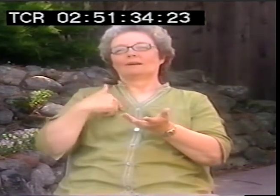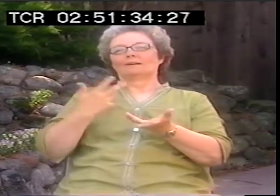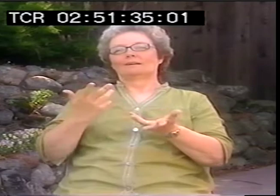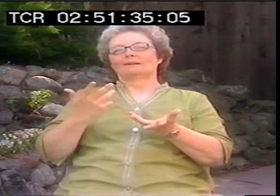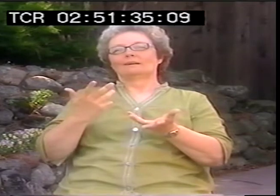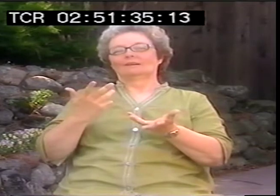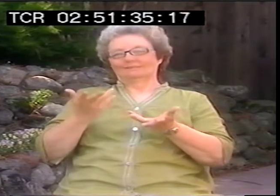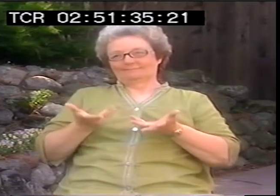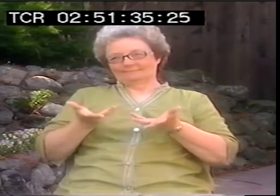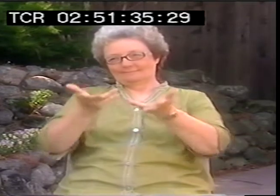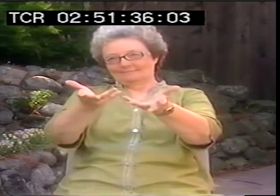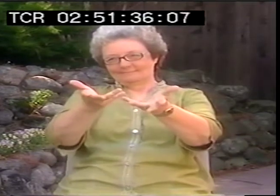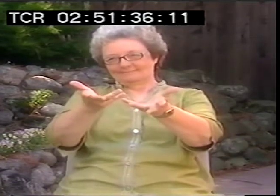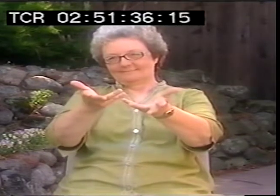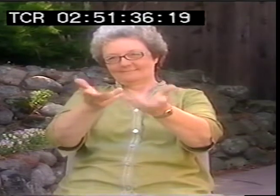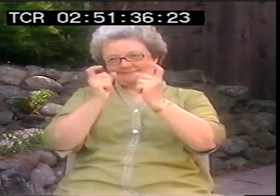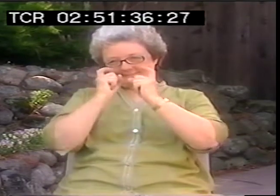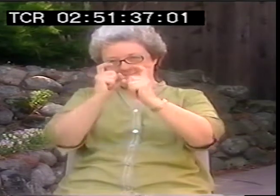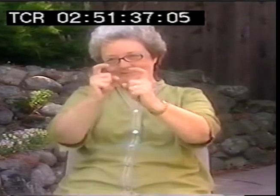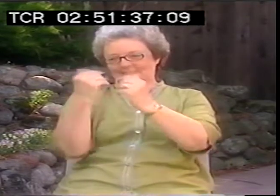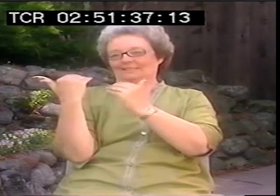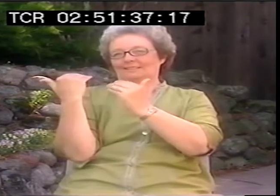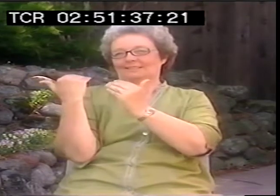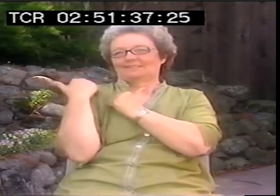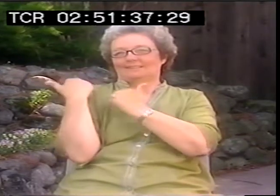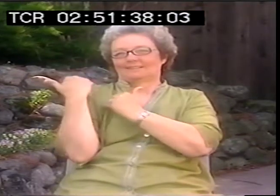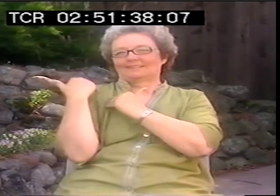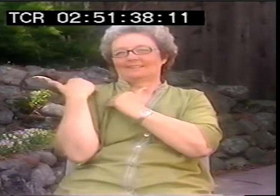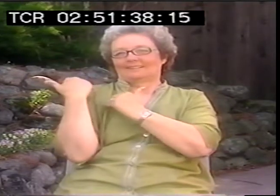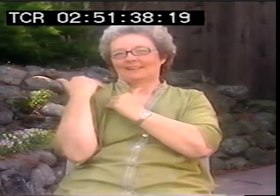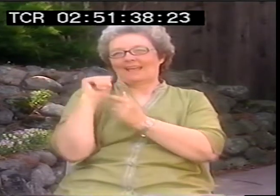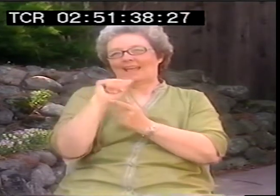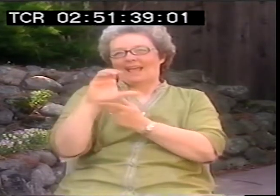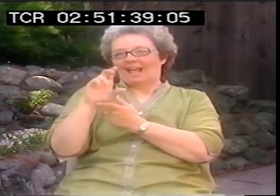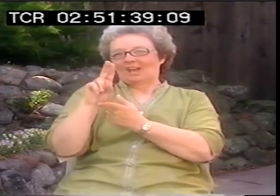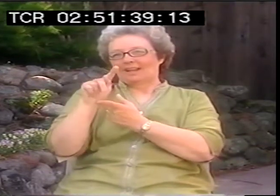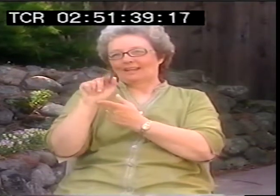And with that poem I’m just putting it out there to the world that it’s your responsibility, that